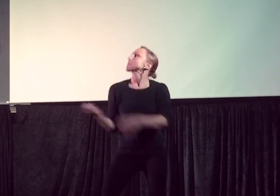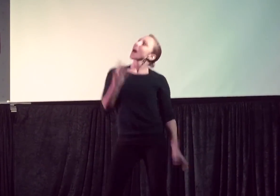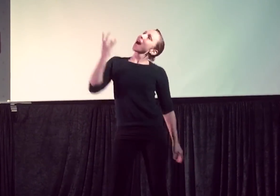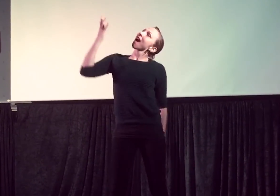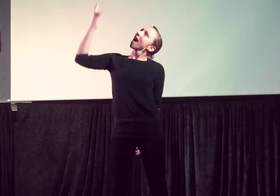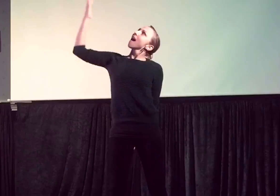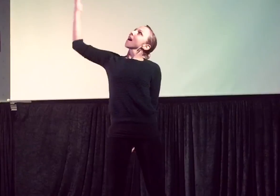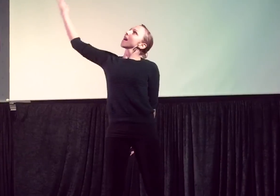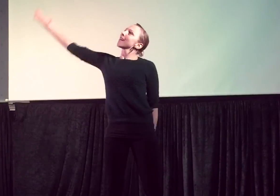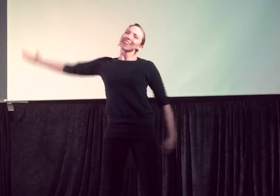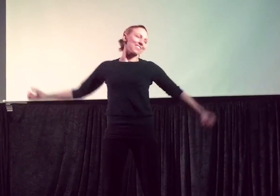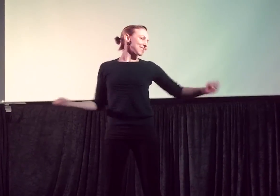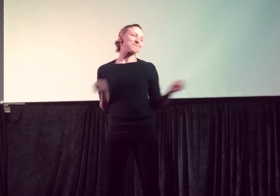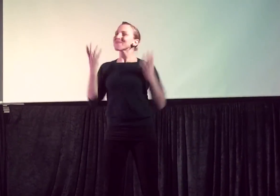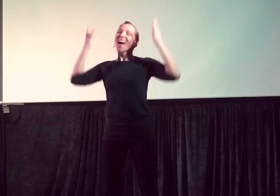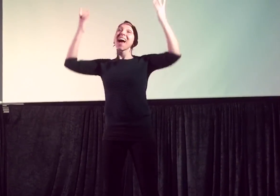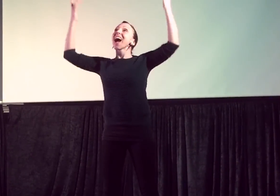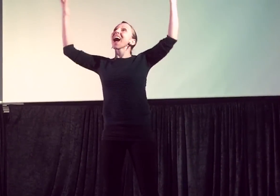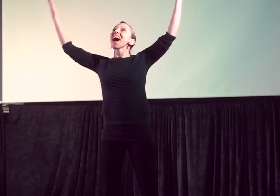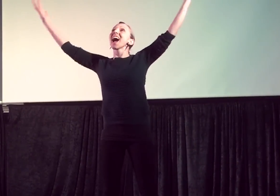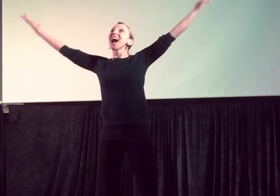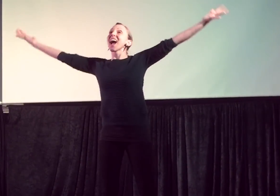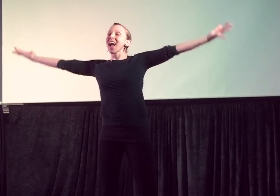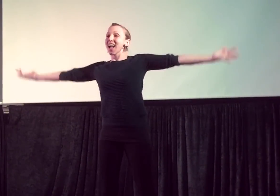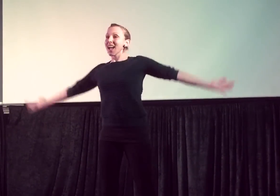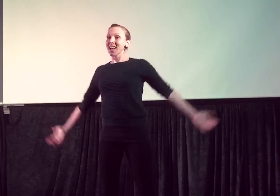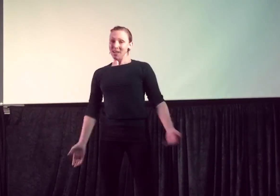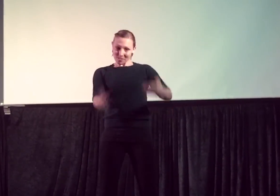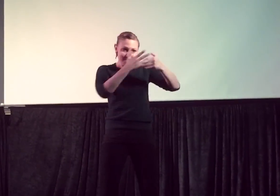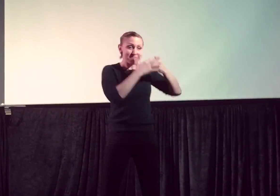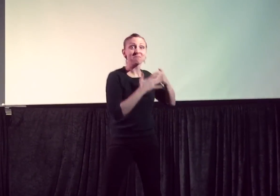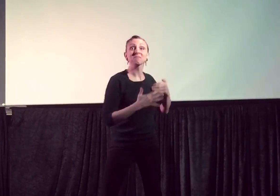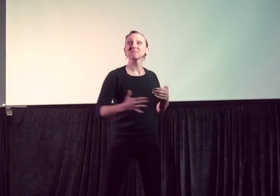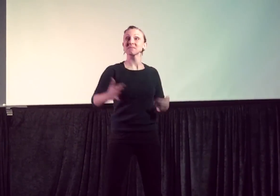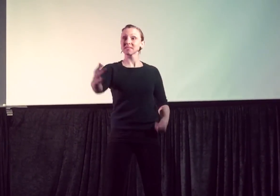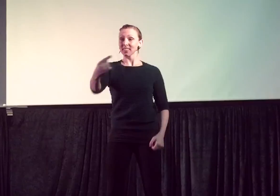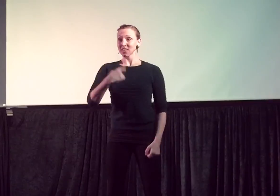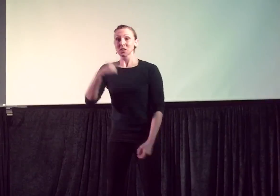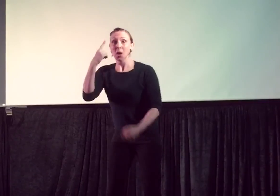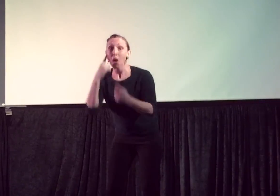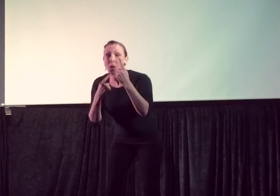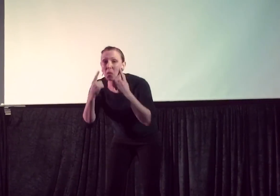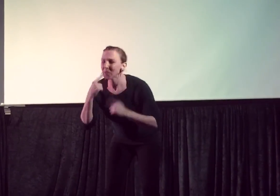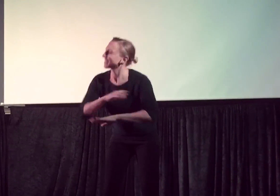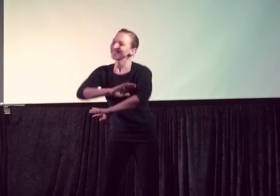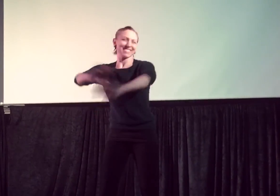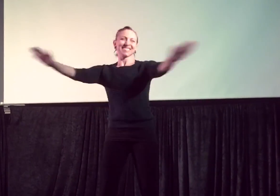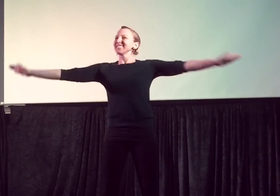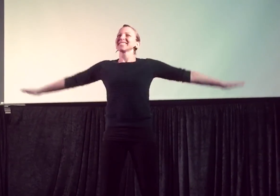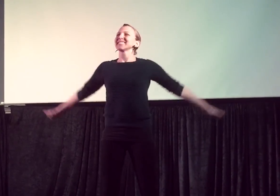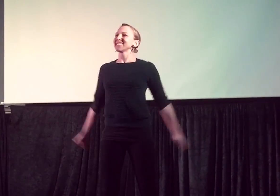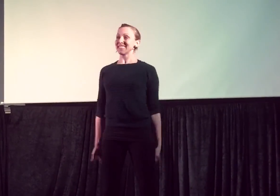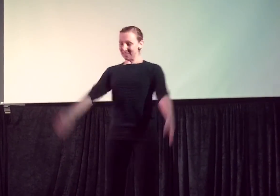Let it go, let it go. You'll never see me cry.